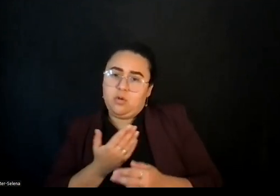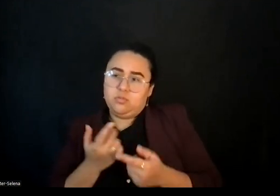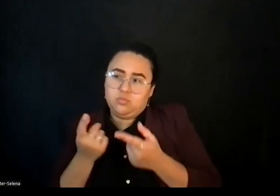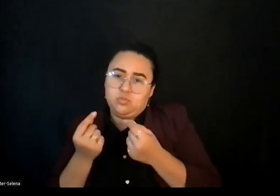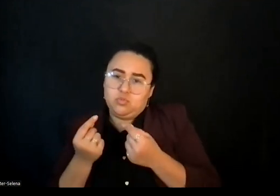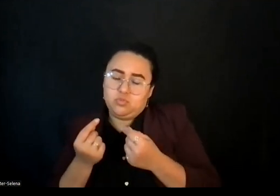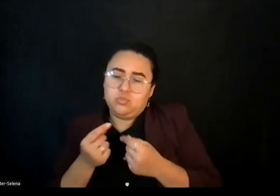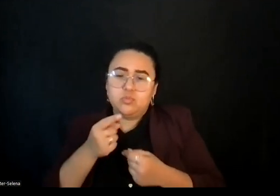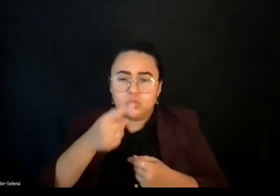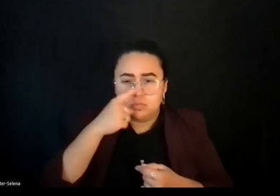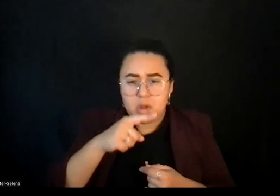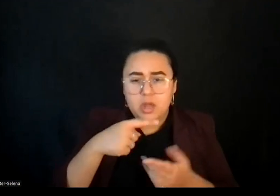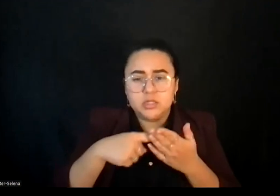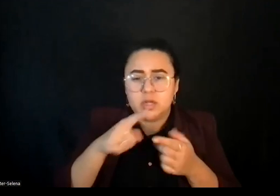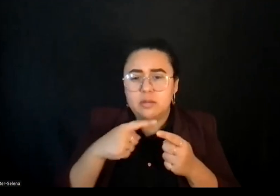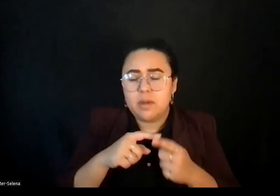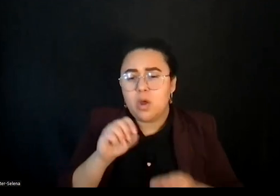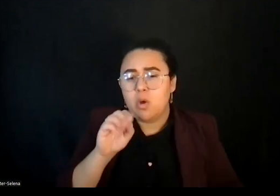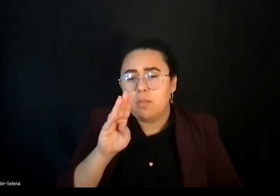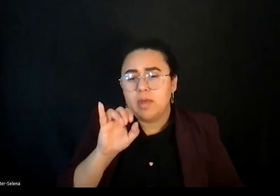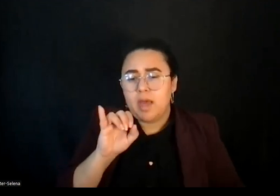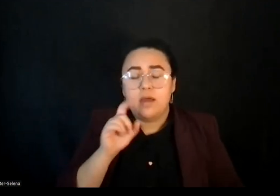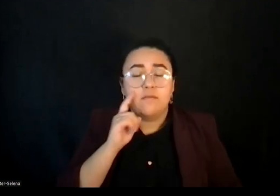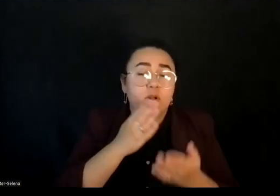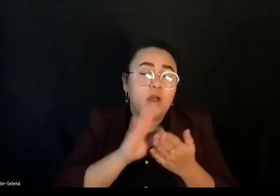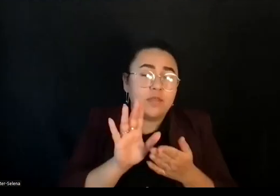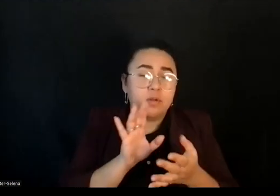and belonging real and on the ground? Well, thank you.